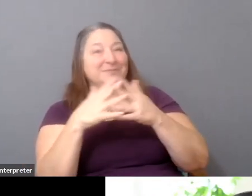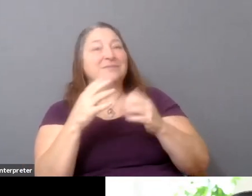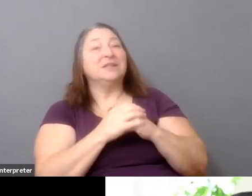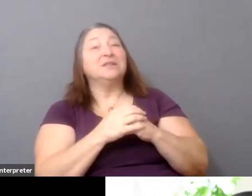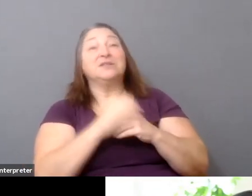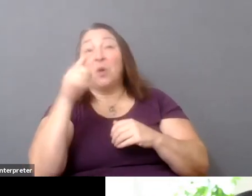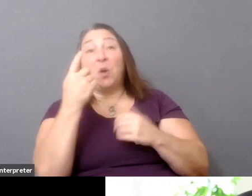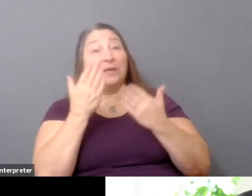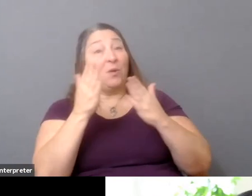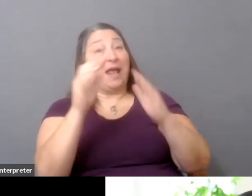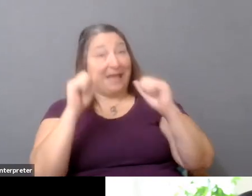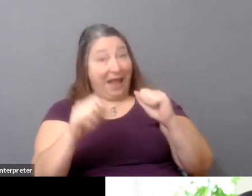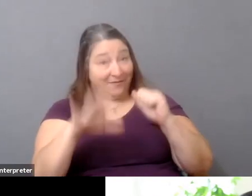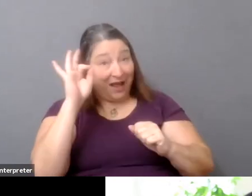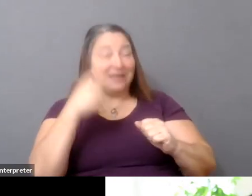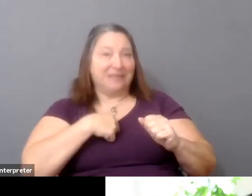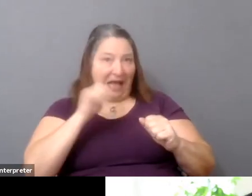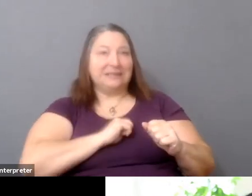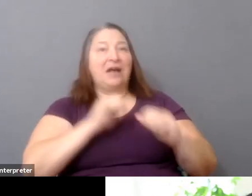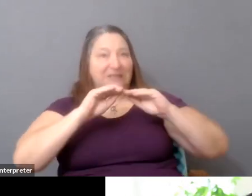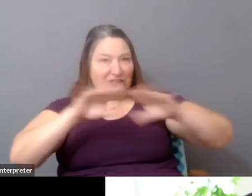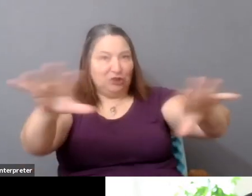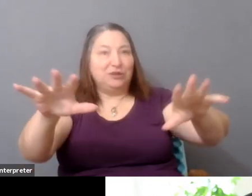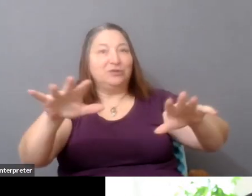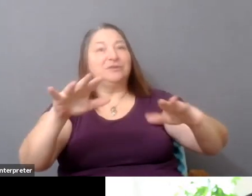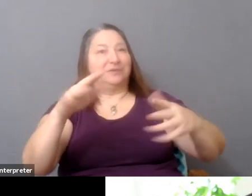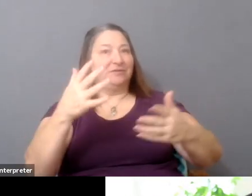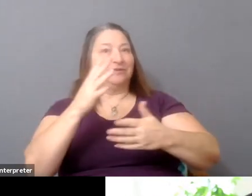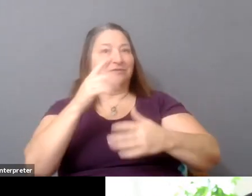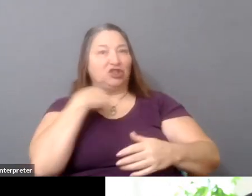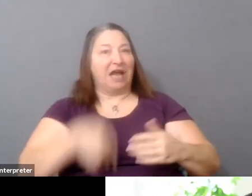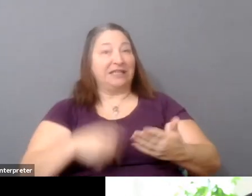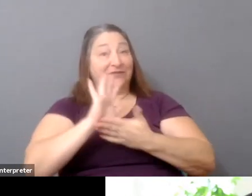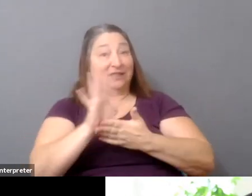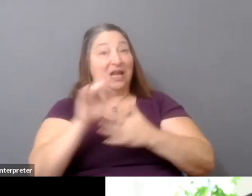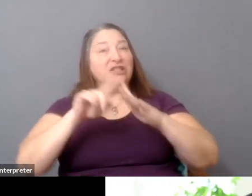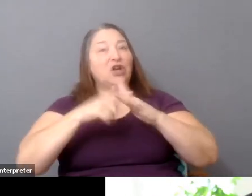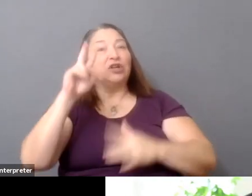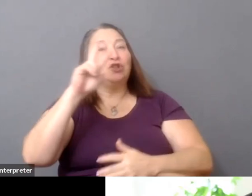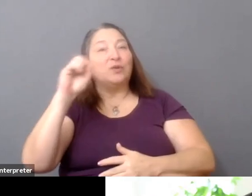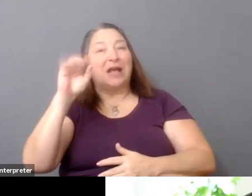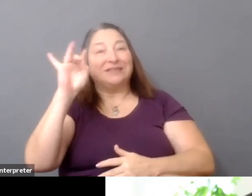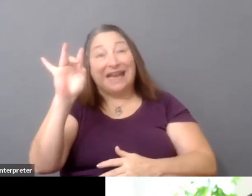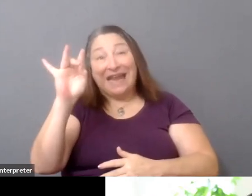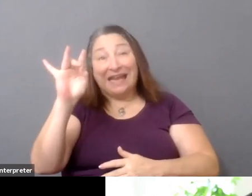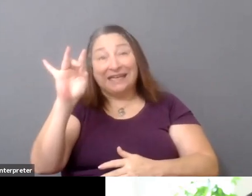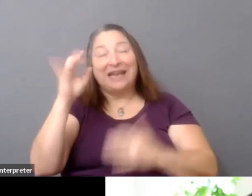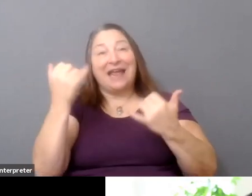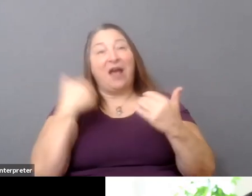So I've been doing that since 2008, and now we have over 70 titles in our collection, most of them